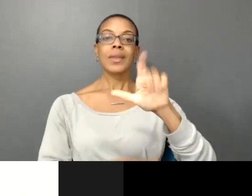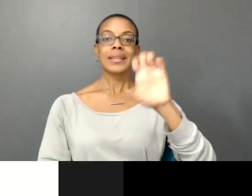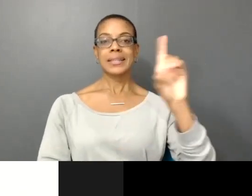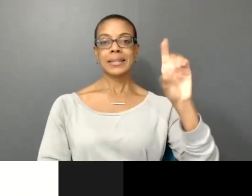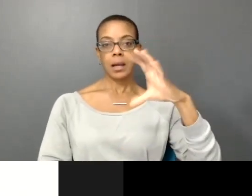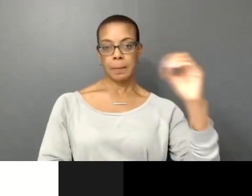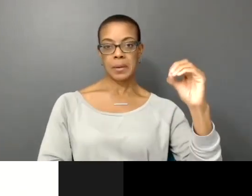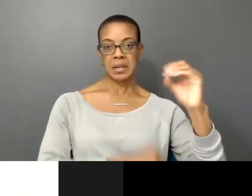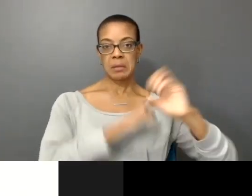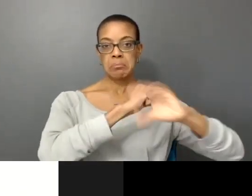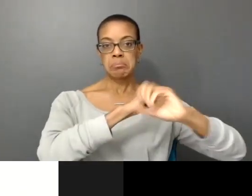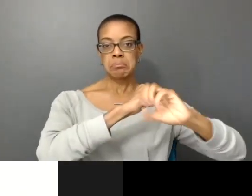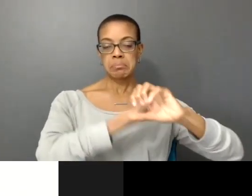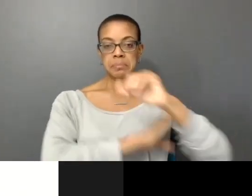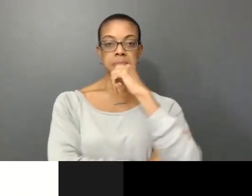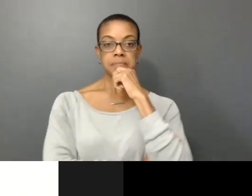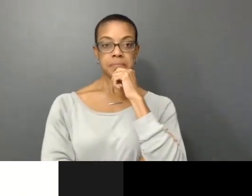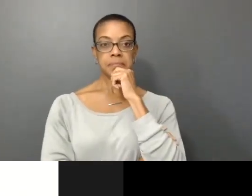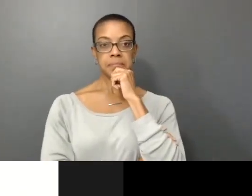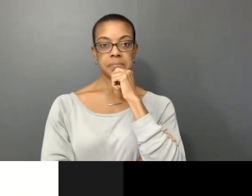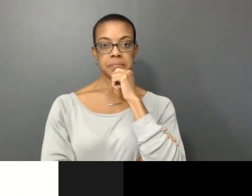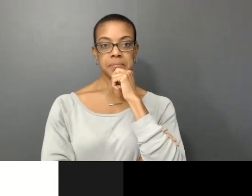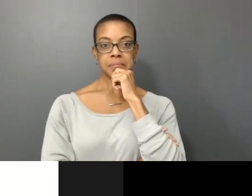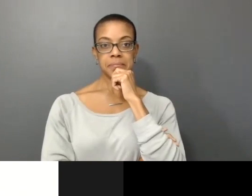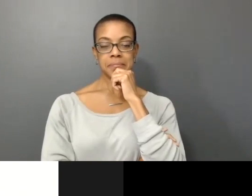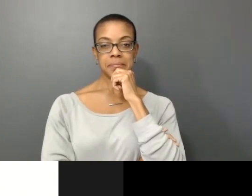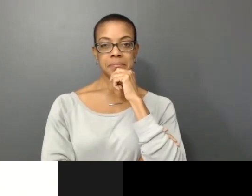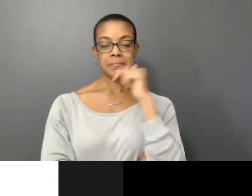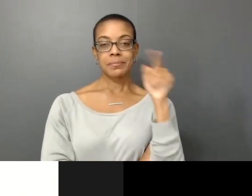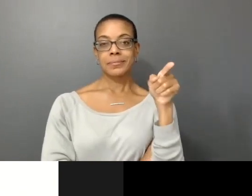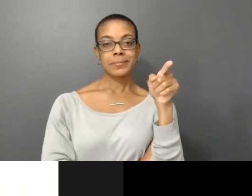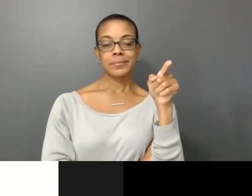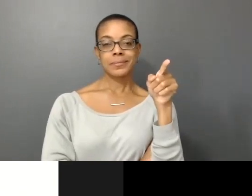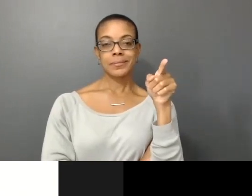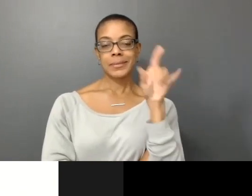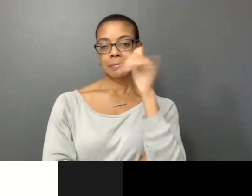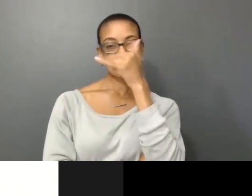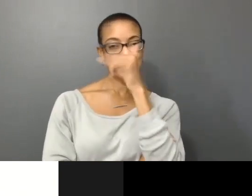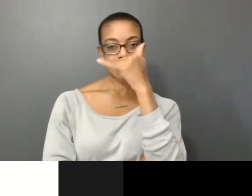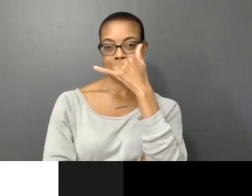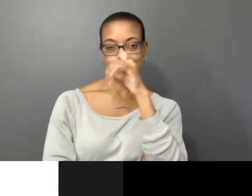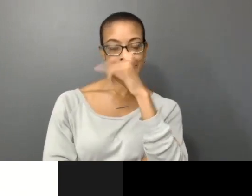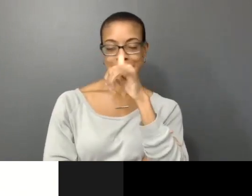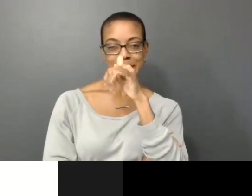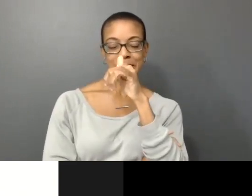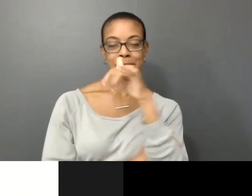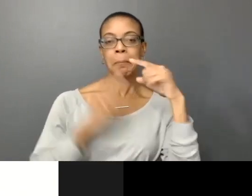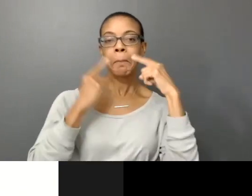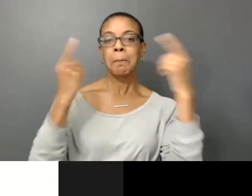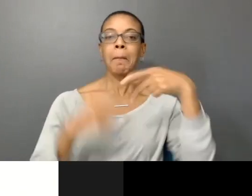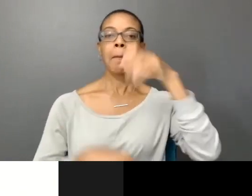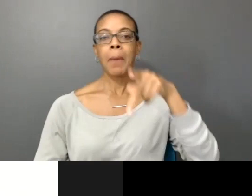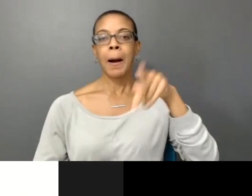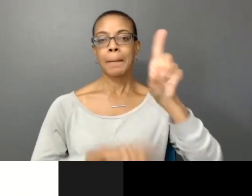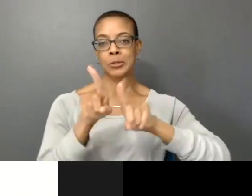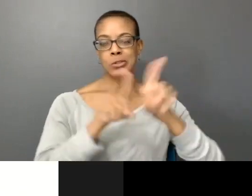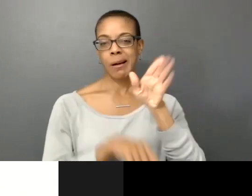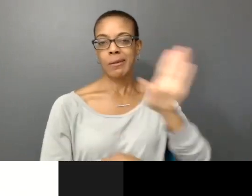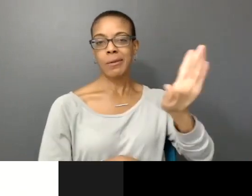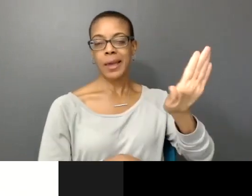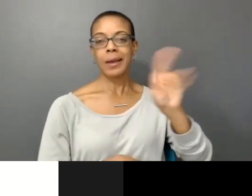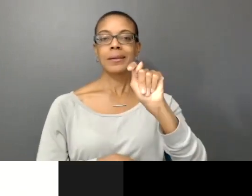And this is a very cheesy music video for a celebrity, pop star.